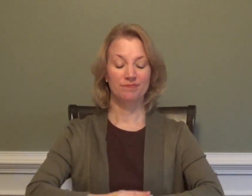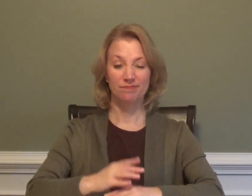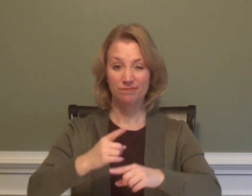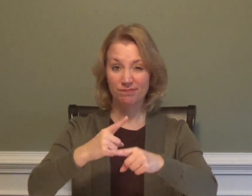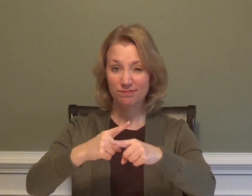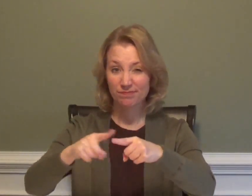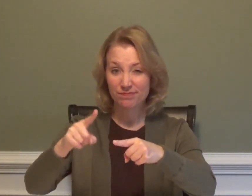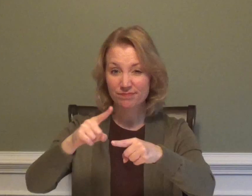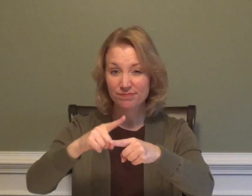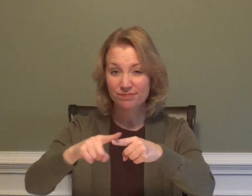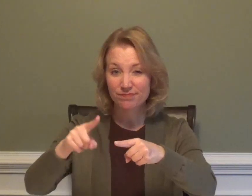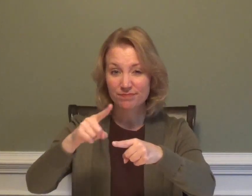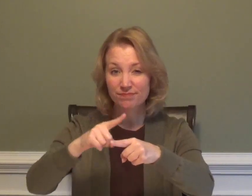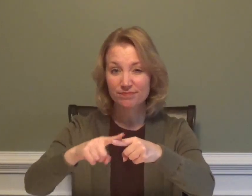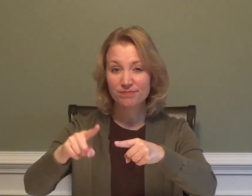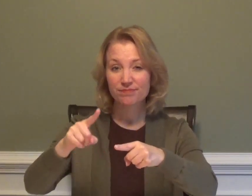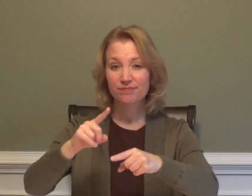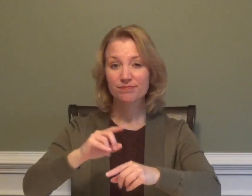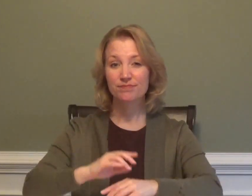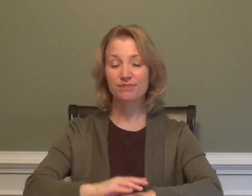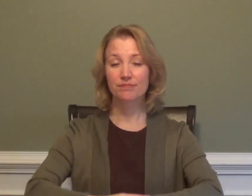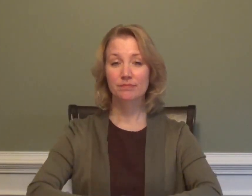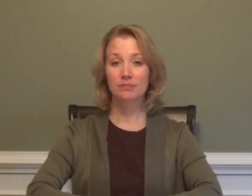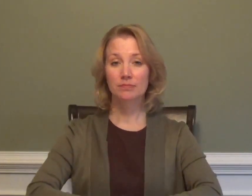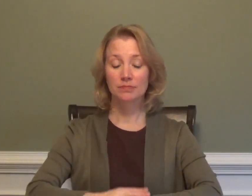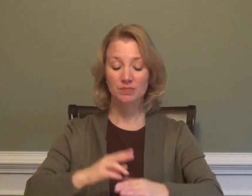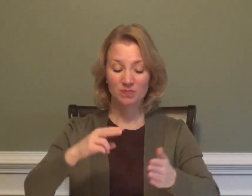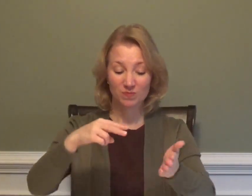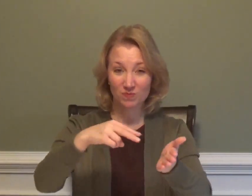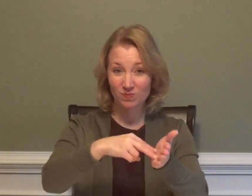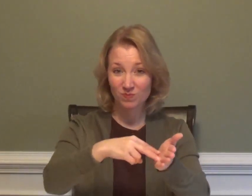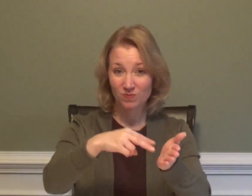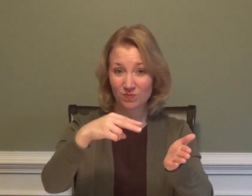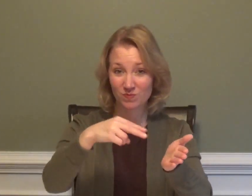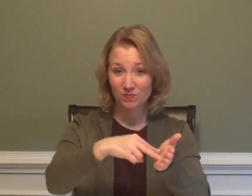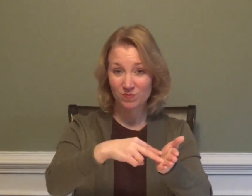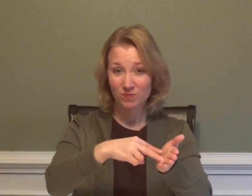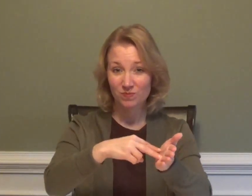KNIFE FORK